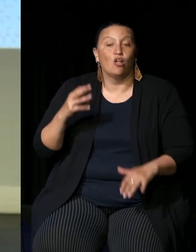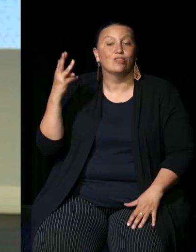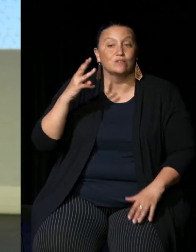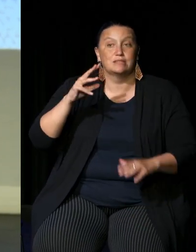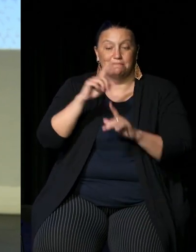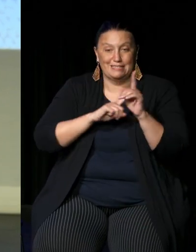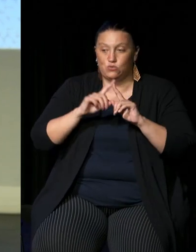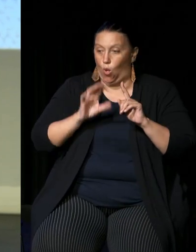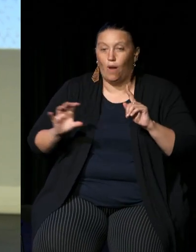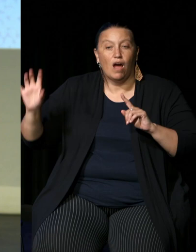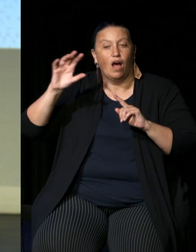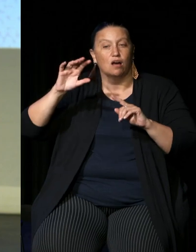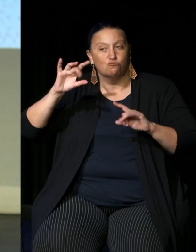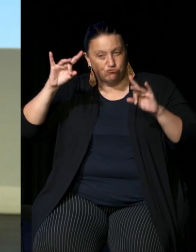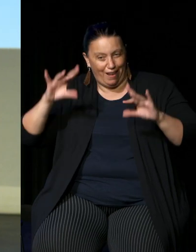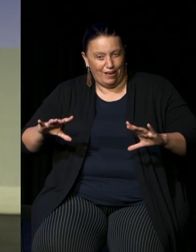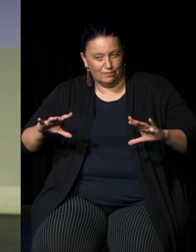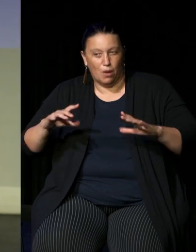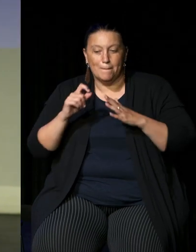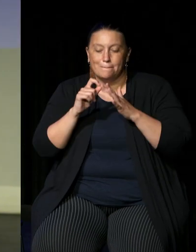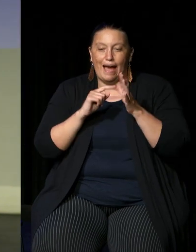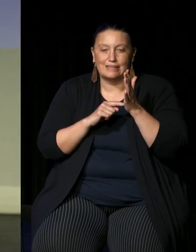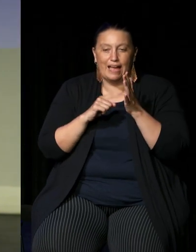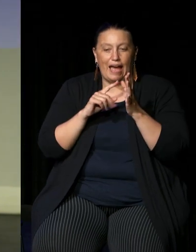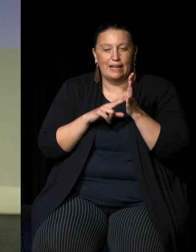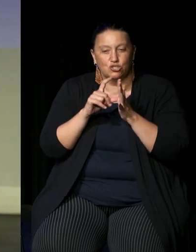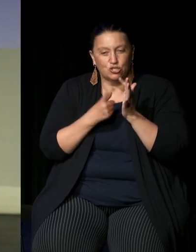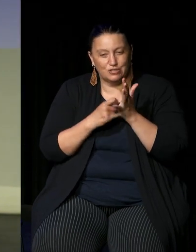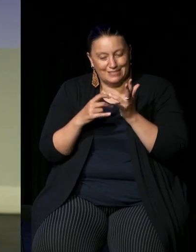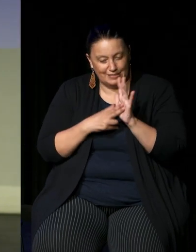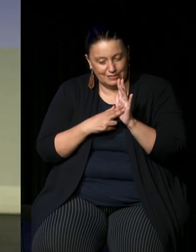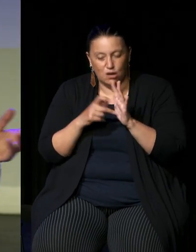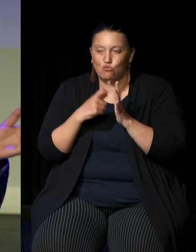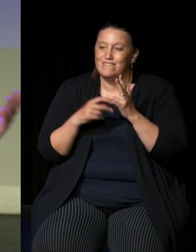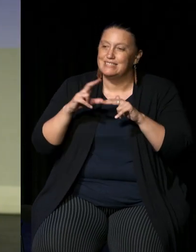country led by Pat Anderson and Professor Megan Davis they went to communities around